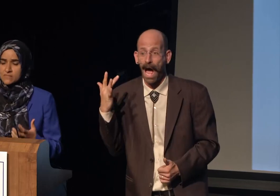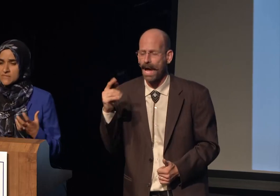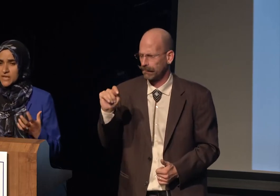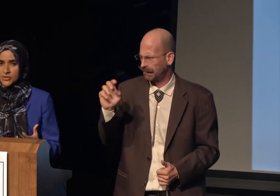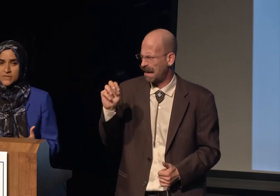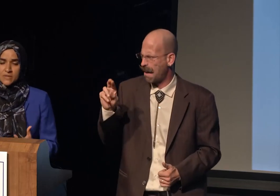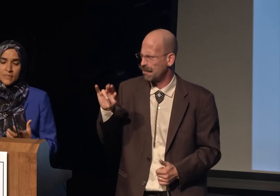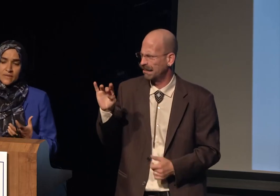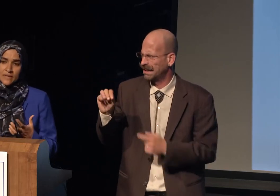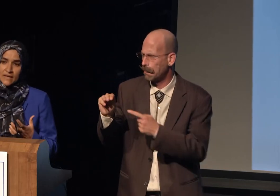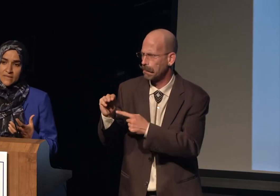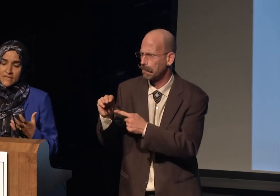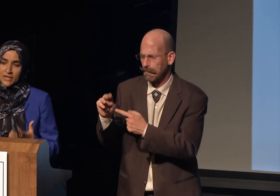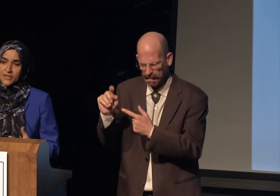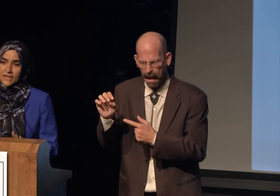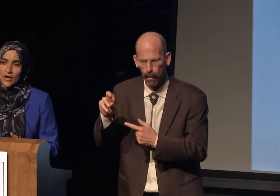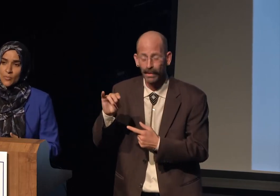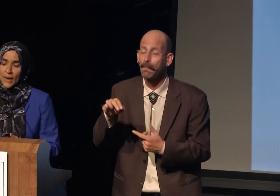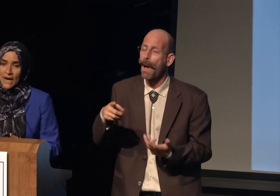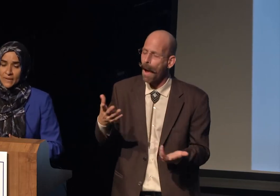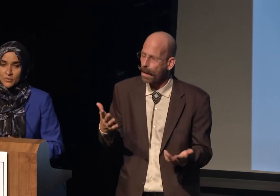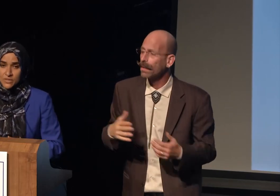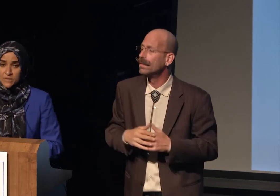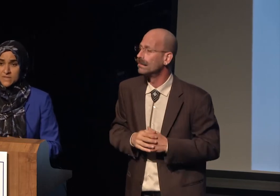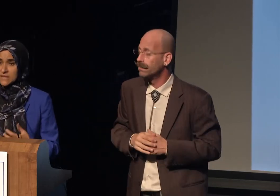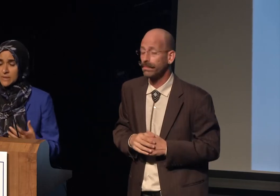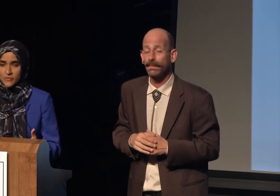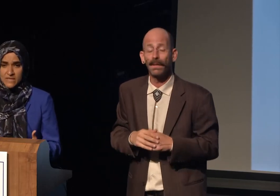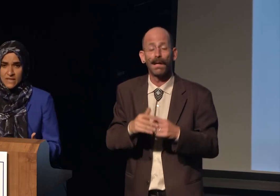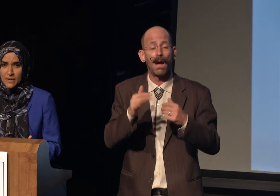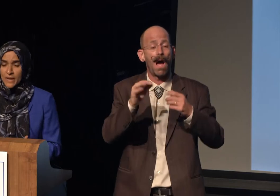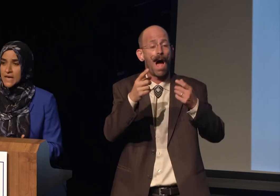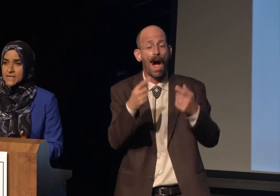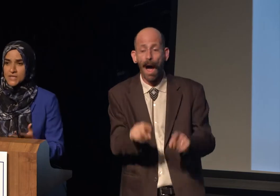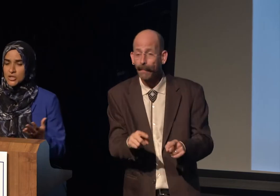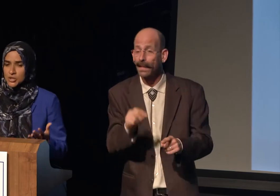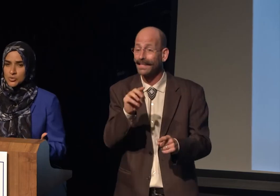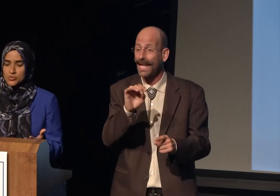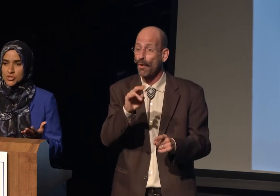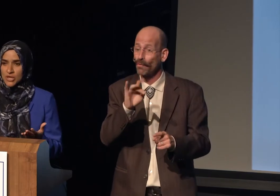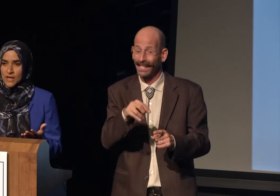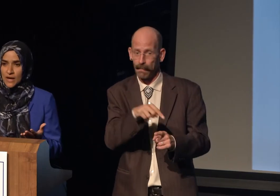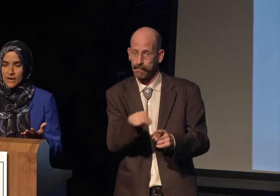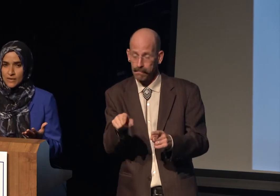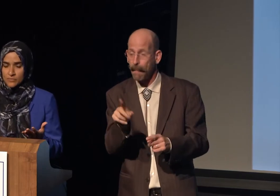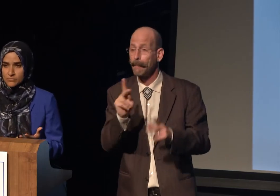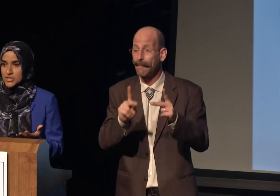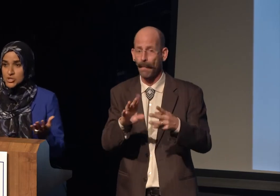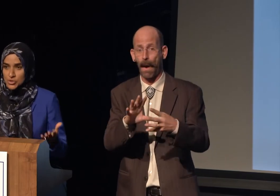Of course, terrorism, that is carried out by Muslims, in the name of Islam, is a huge issue,